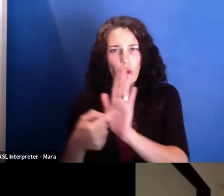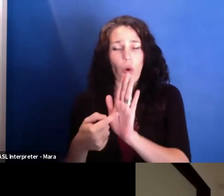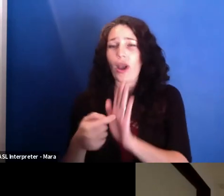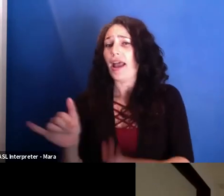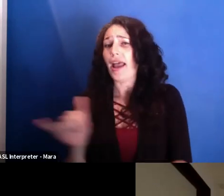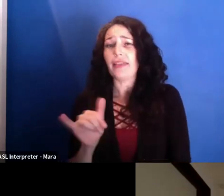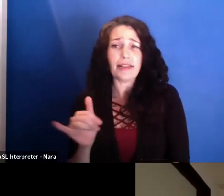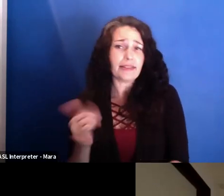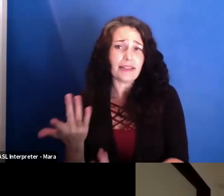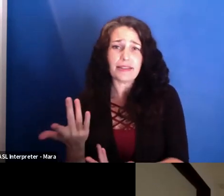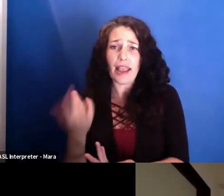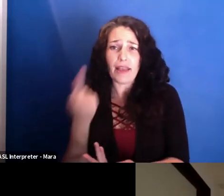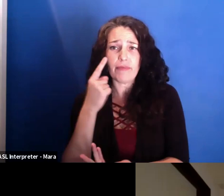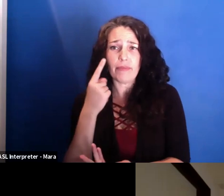And then you're just trying, like a street photographer,